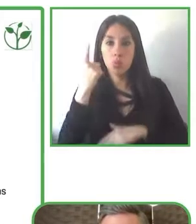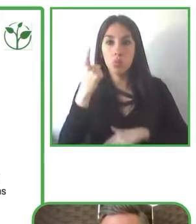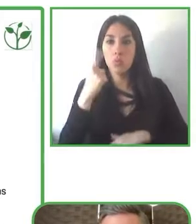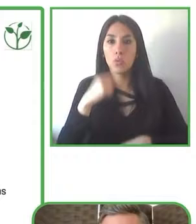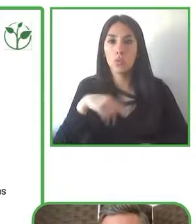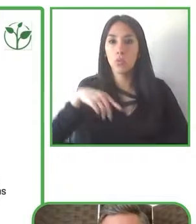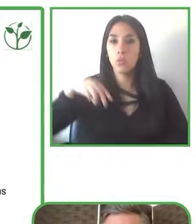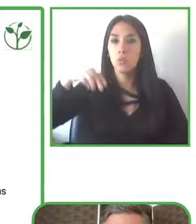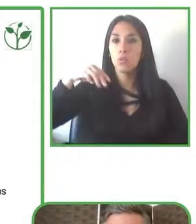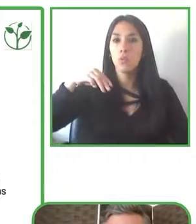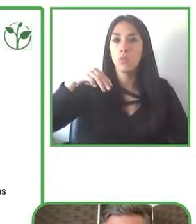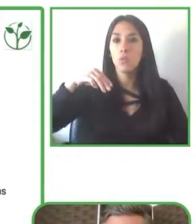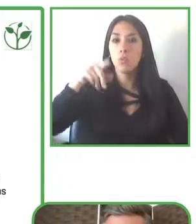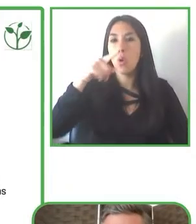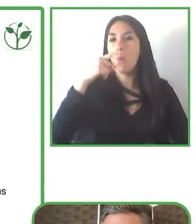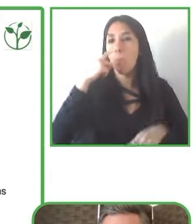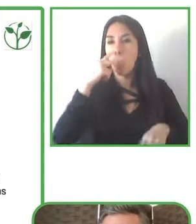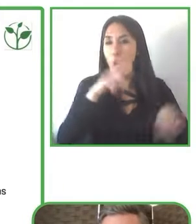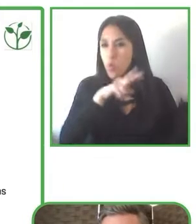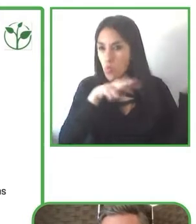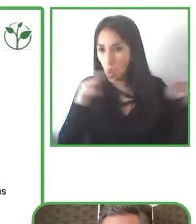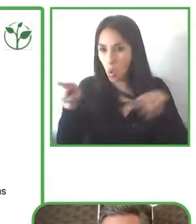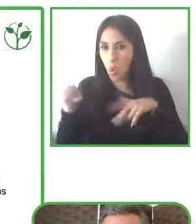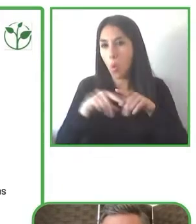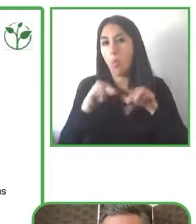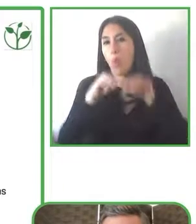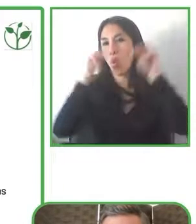your internal stakeholders and also engaging with external groups